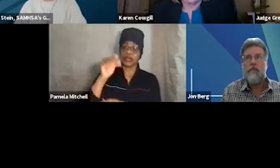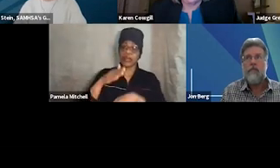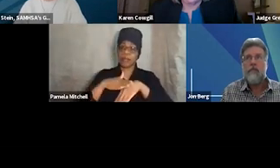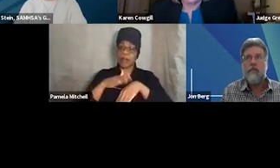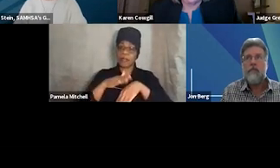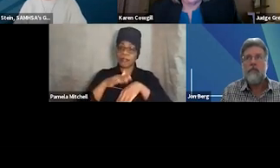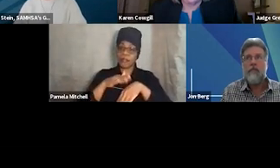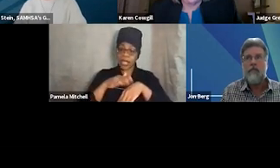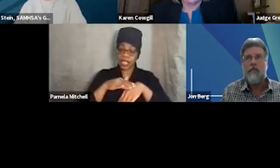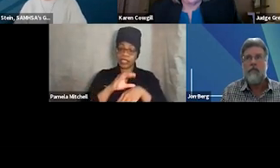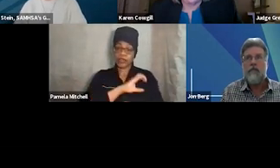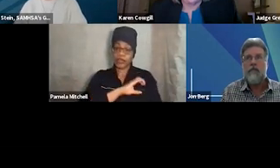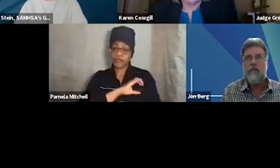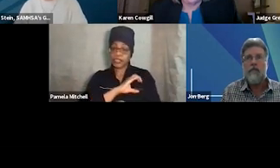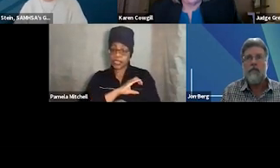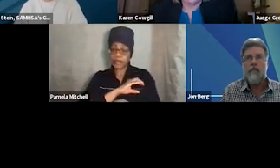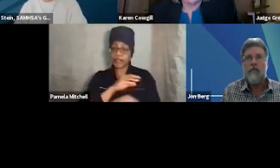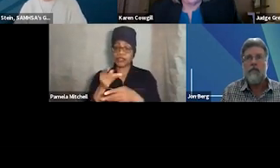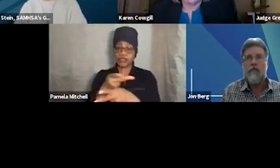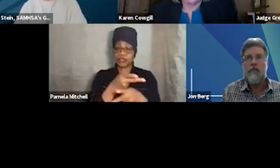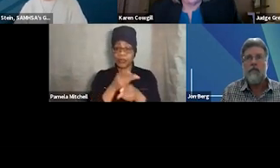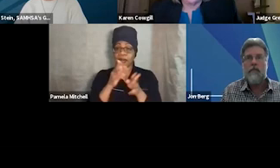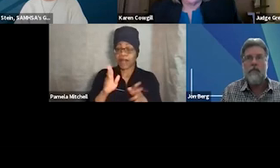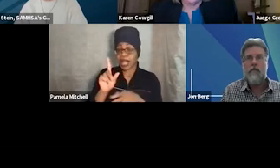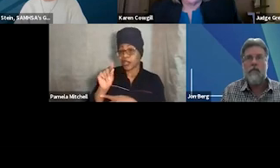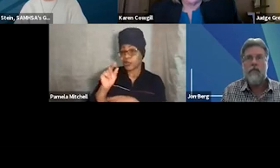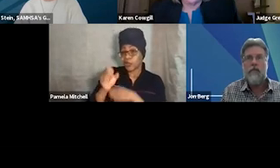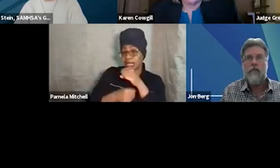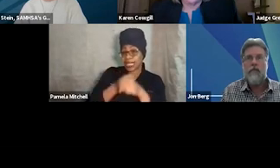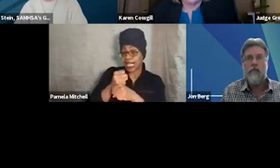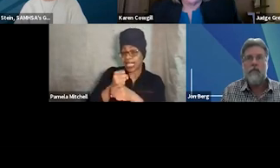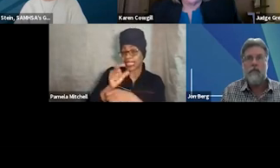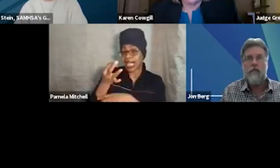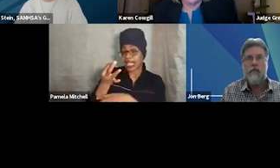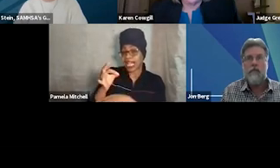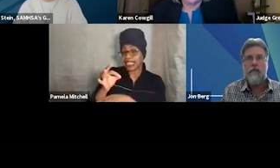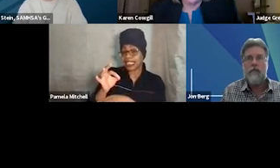and supervisor for 20 years, 19 of which were with the DUI and drug court.